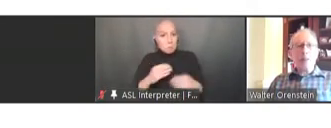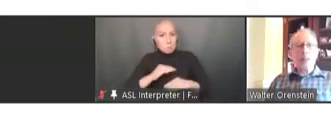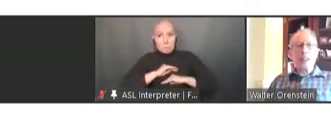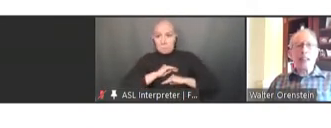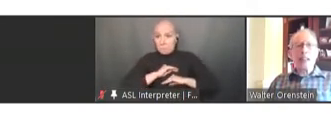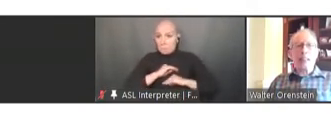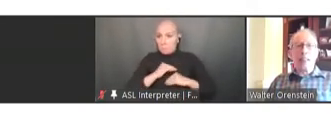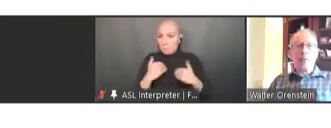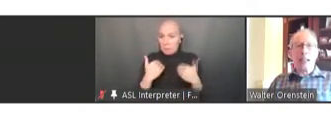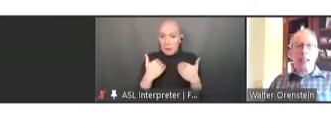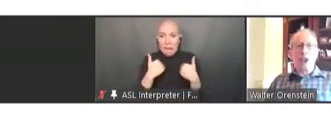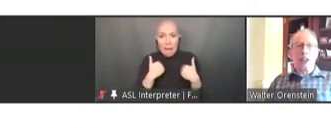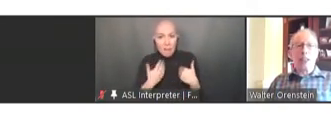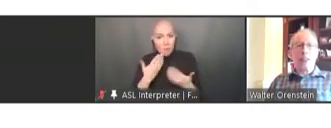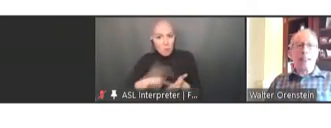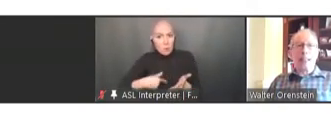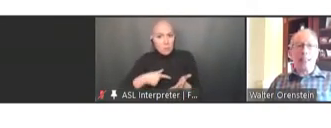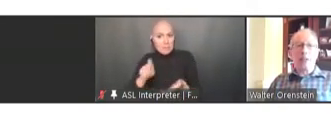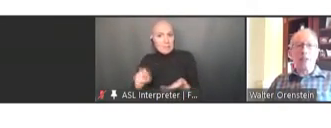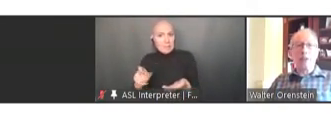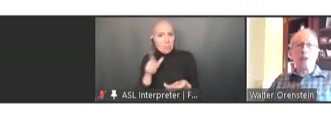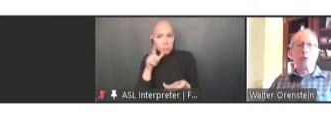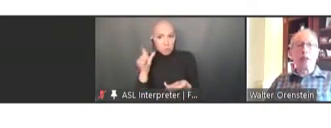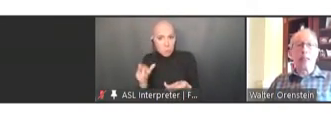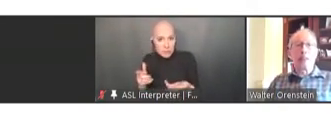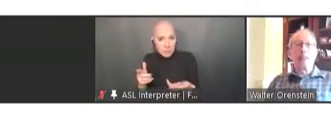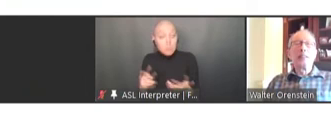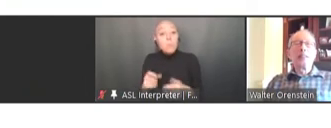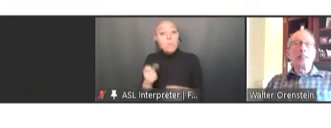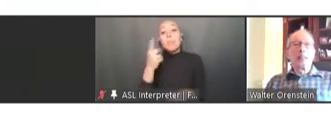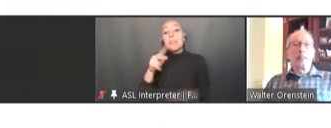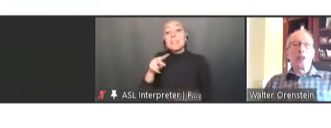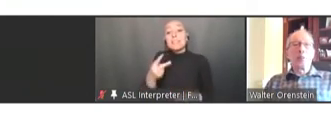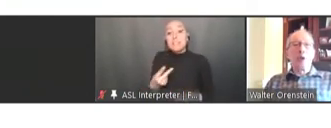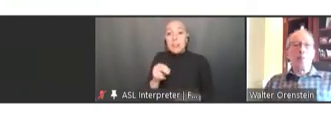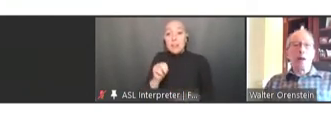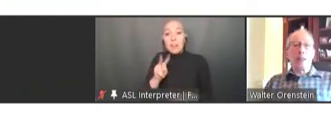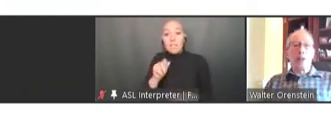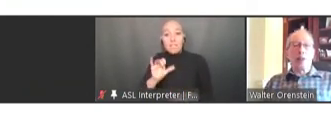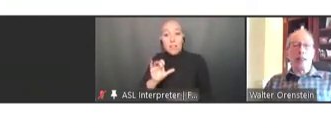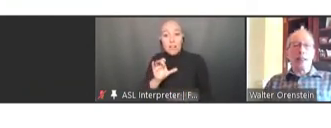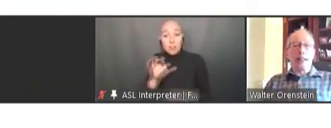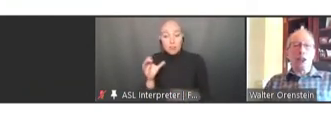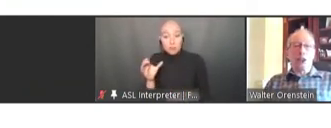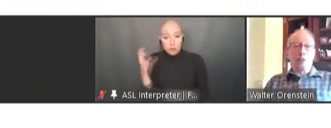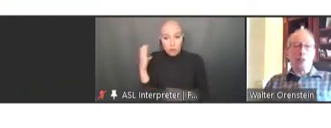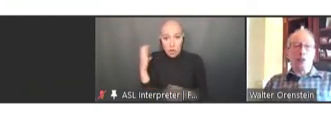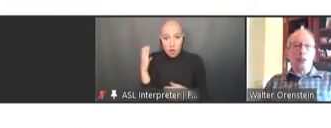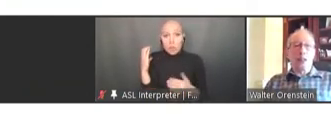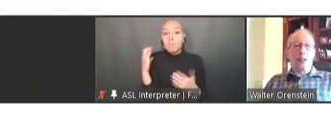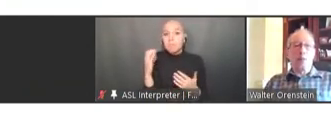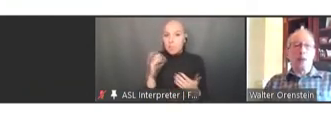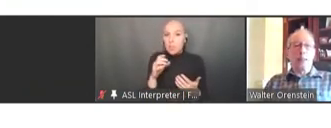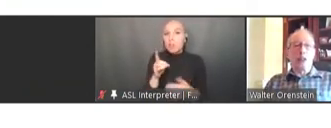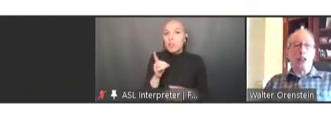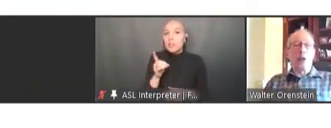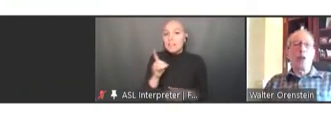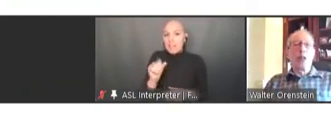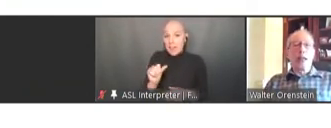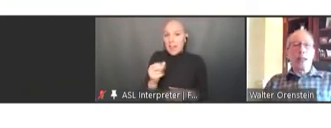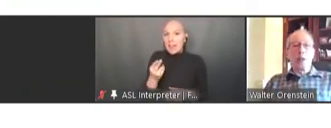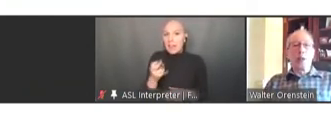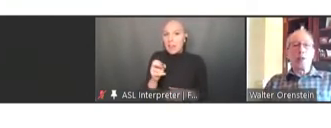the second NVAC chair, D.A. Henderson, led the smallpox eradication effort for WHO and who was